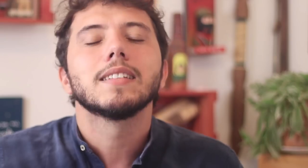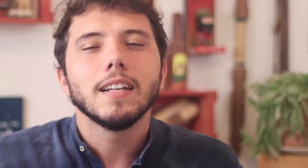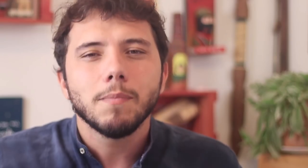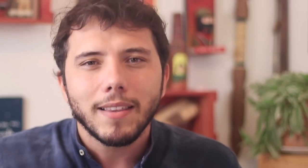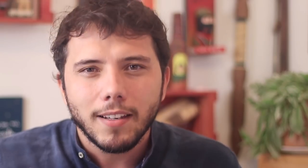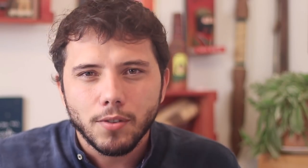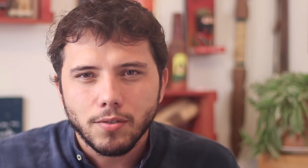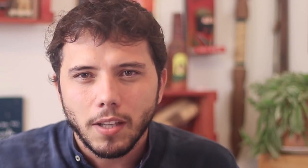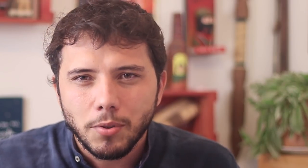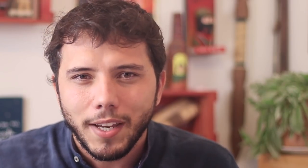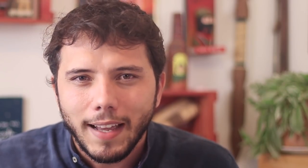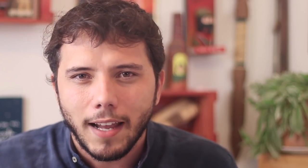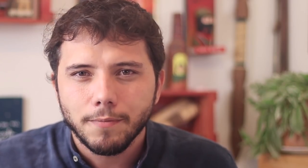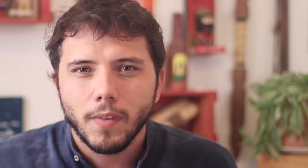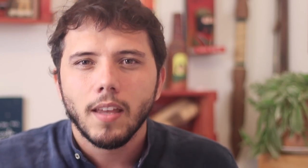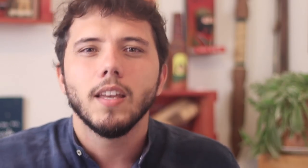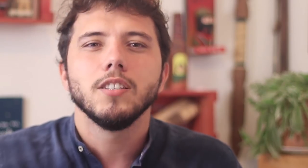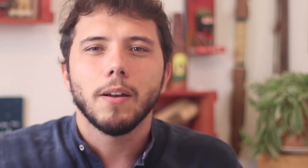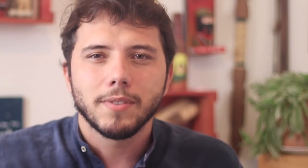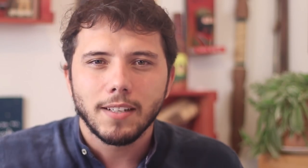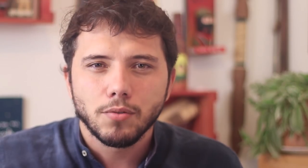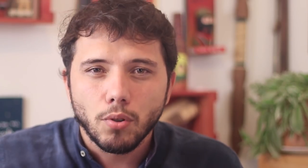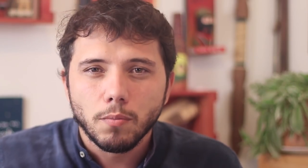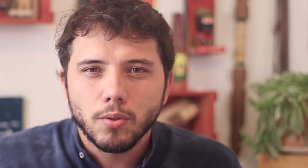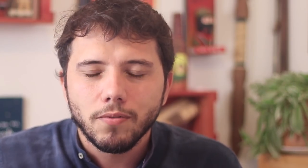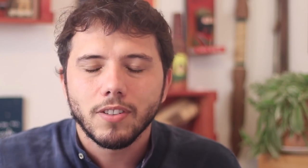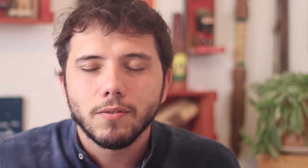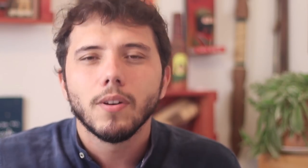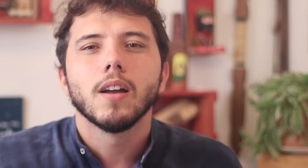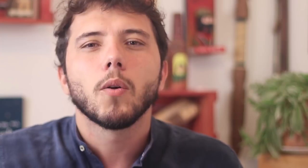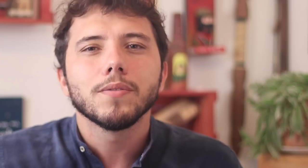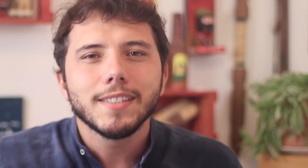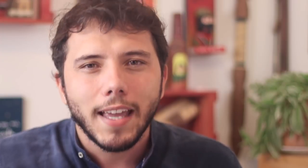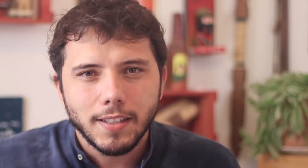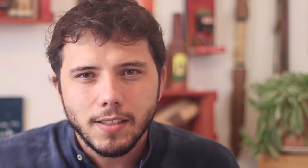The big struggles of our time have arrived and we will need everyone alive, aware